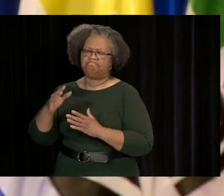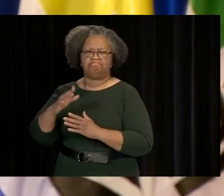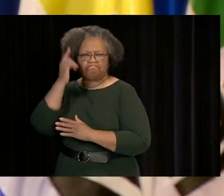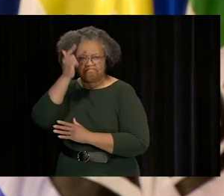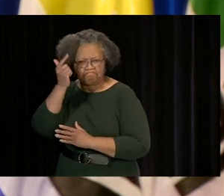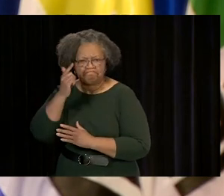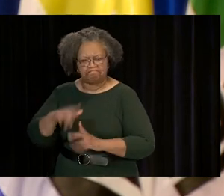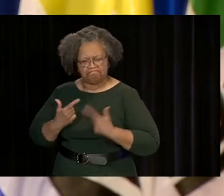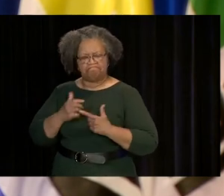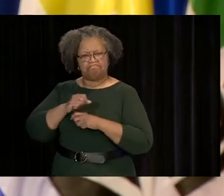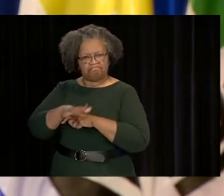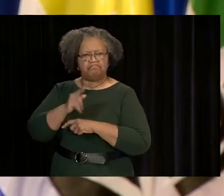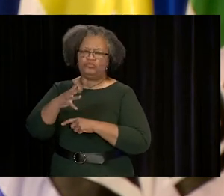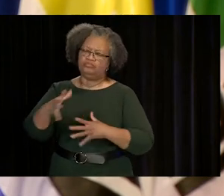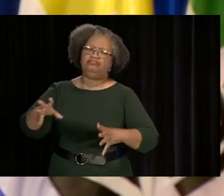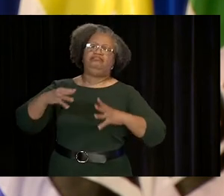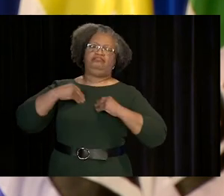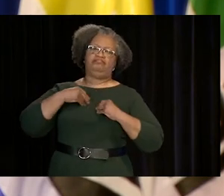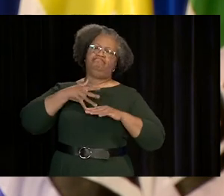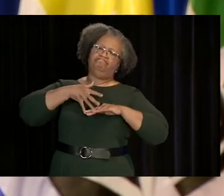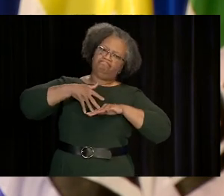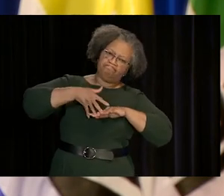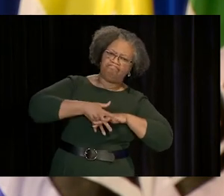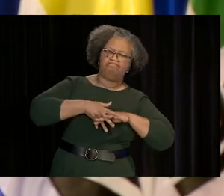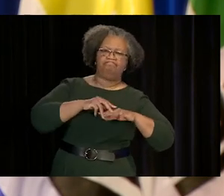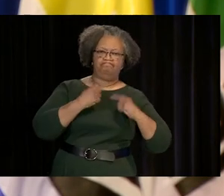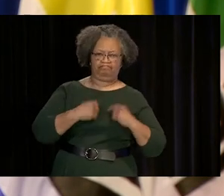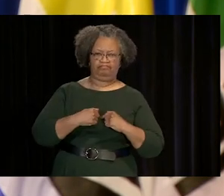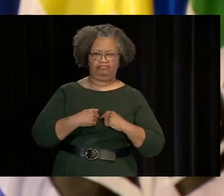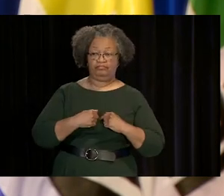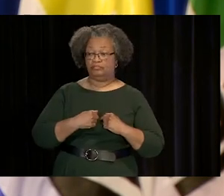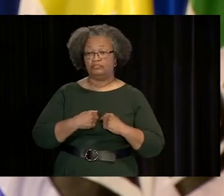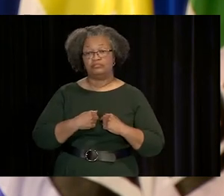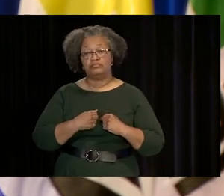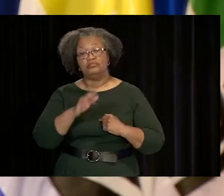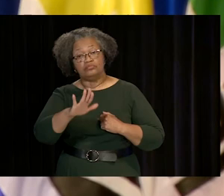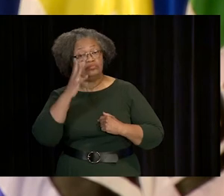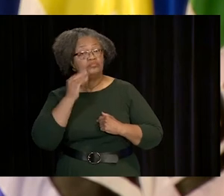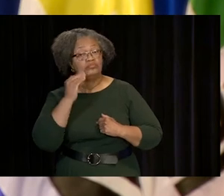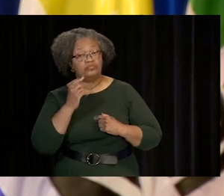I HOPE YOU WILL TAKE SOME OF HIS NO-NONSENSE LIFE ADVICE AND OPTIMISM TO HEART.